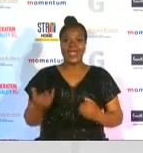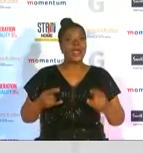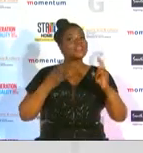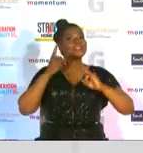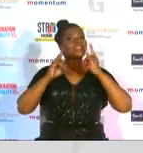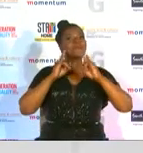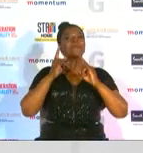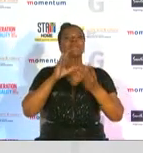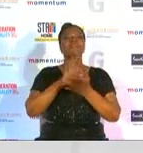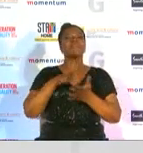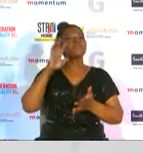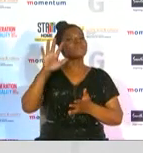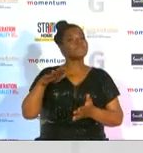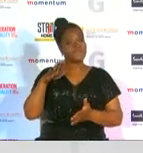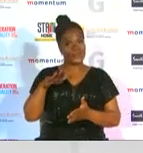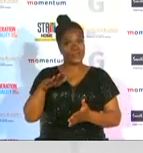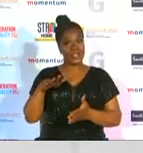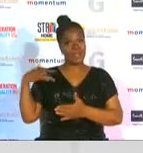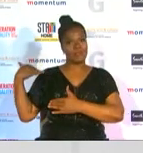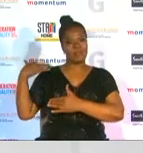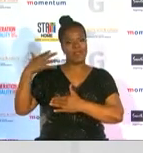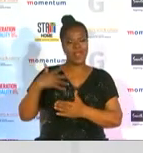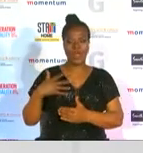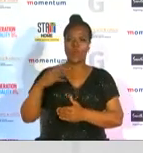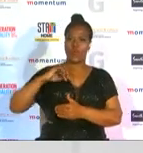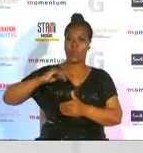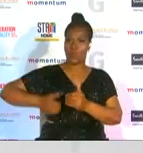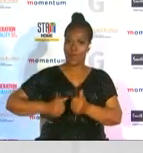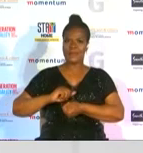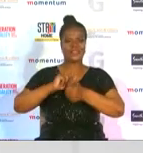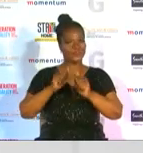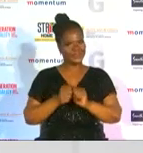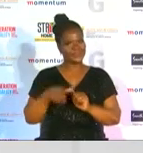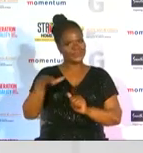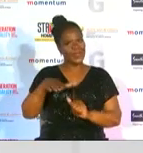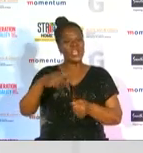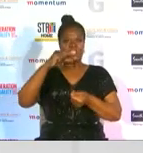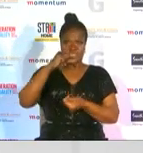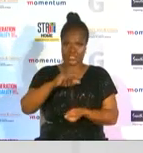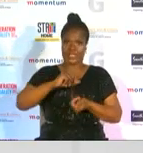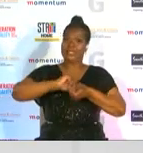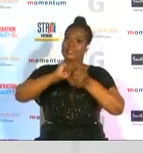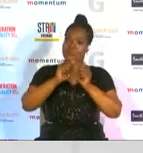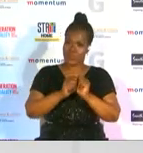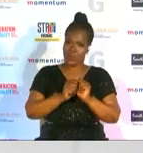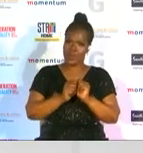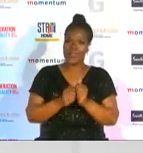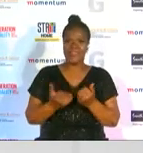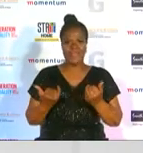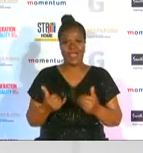15th edition of the country's longest running women's sport recognition platform g-sport has now crossed borders and has